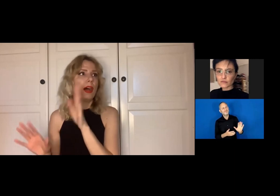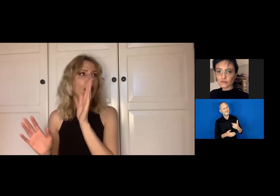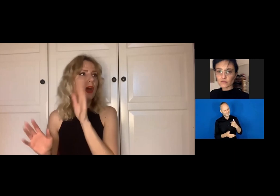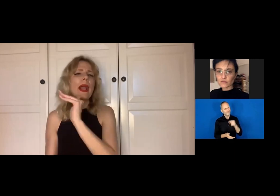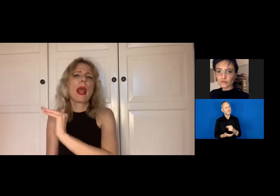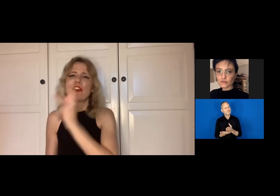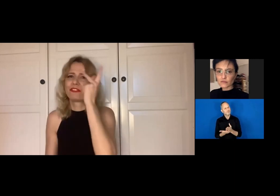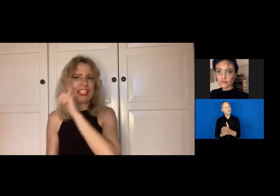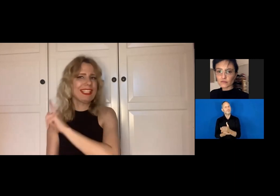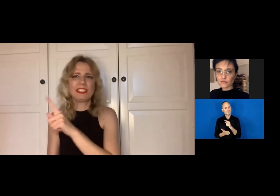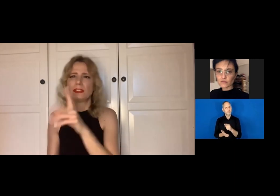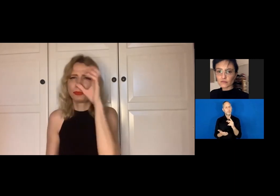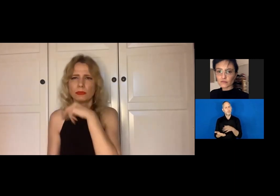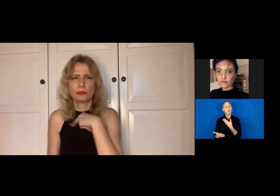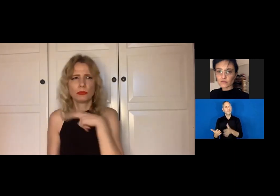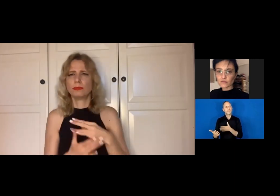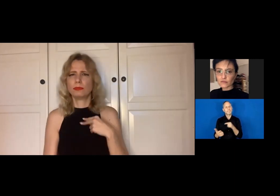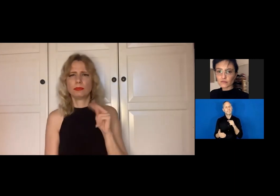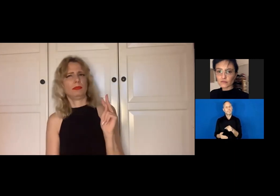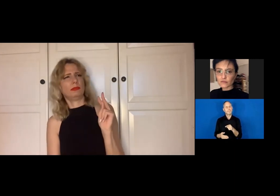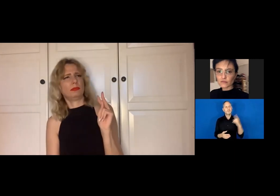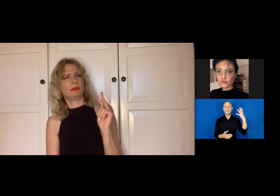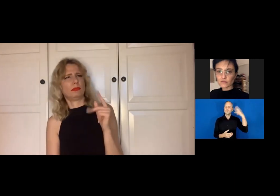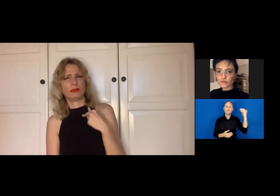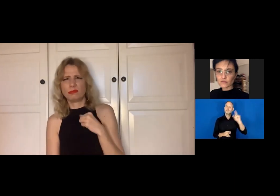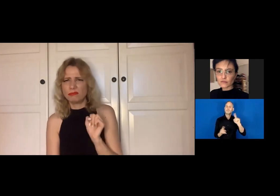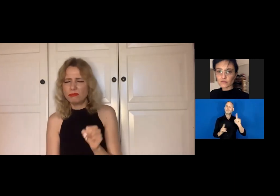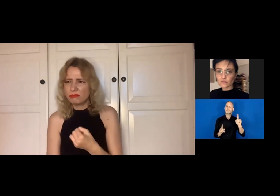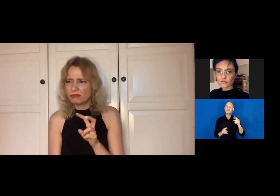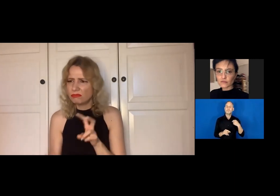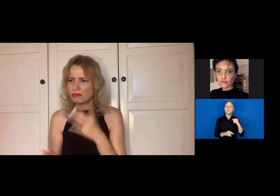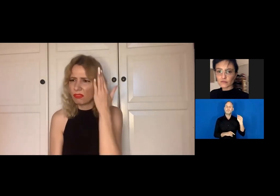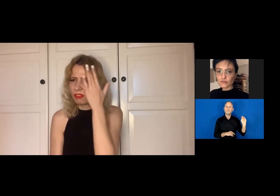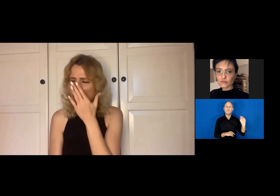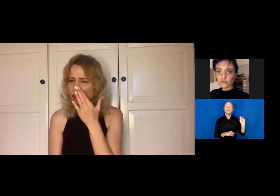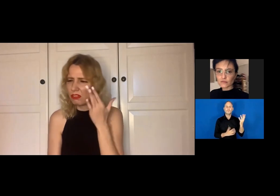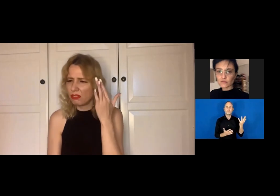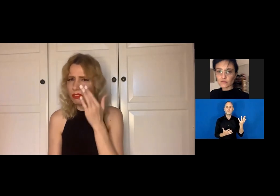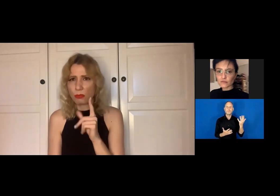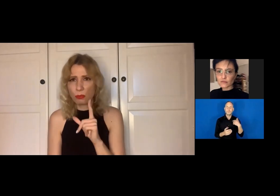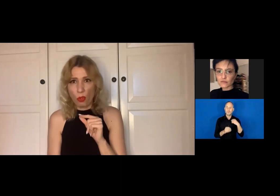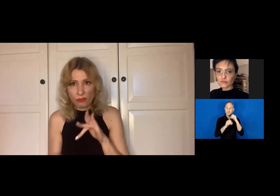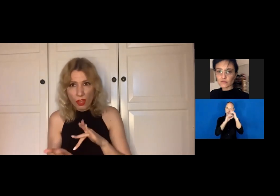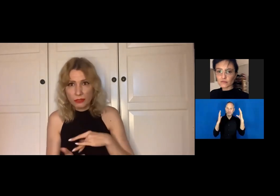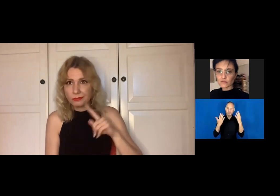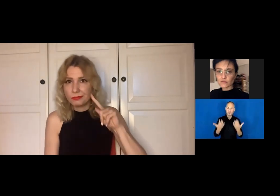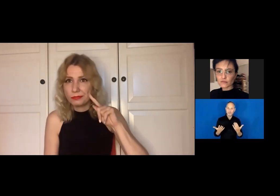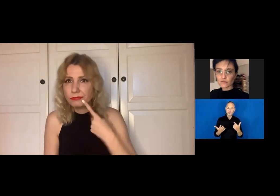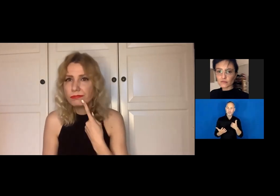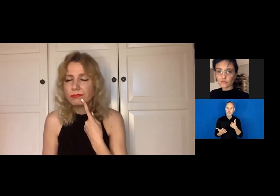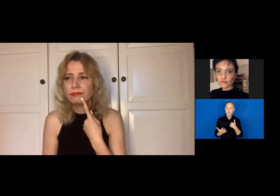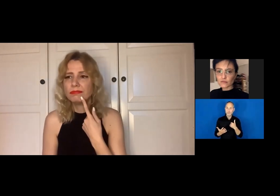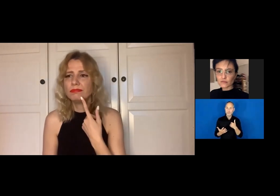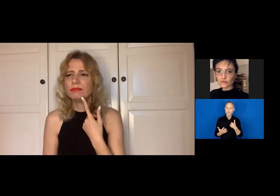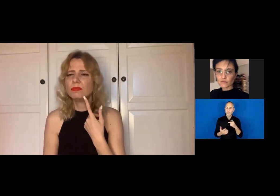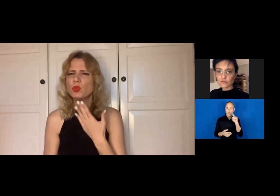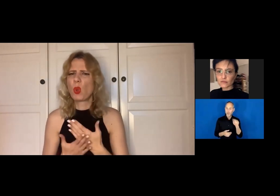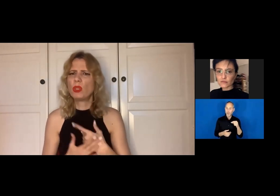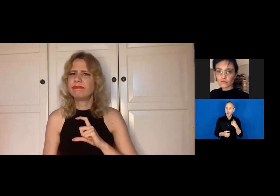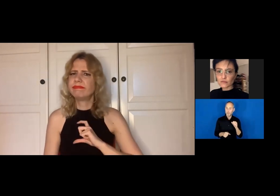because when I was small, I couldn't really understand their scepticism. Would that be just because I'm deaf?